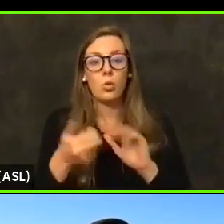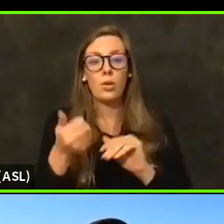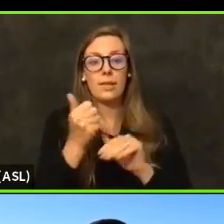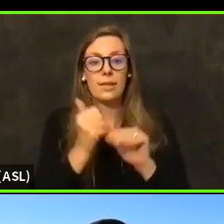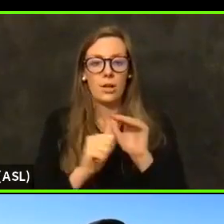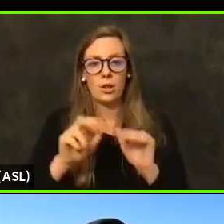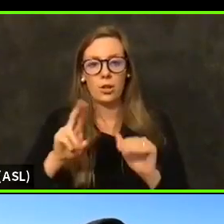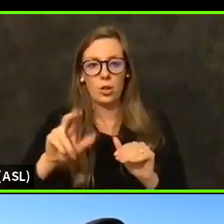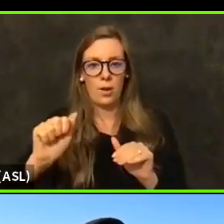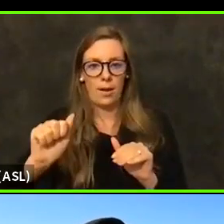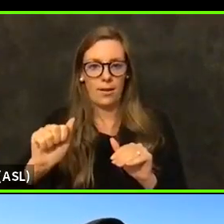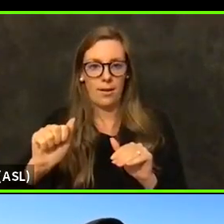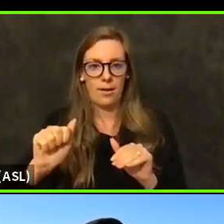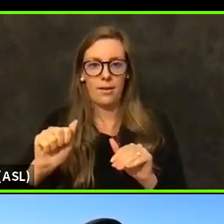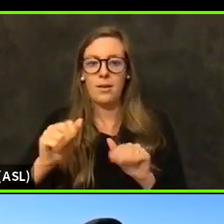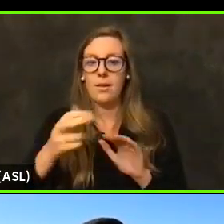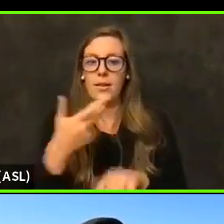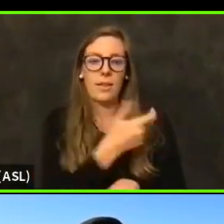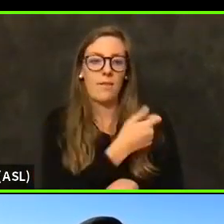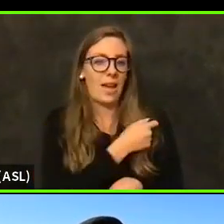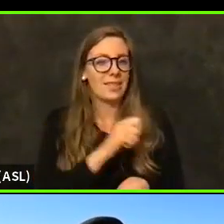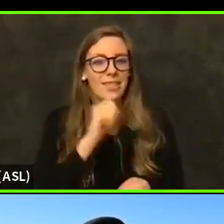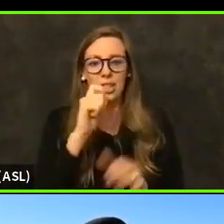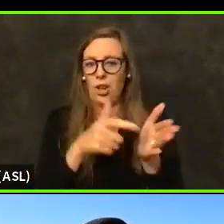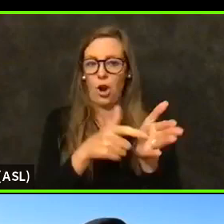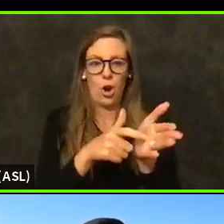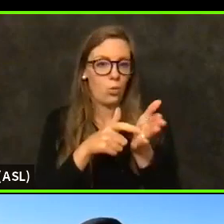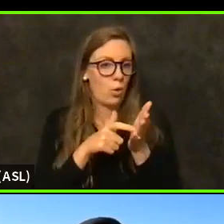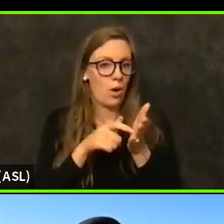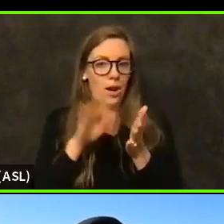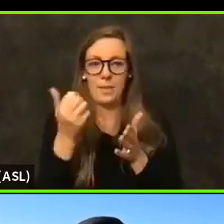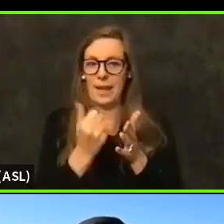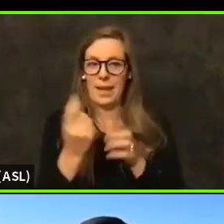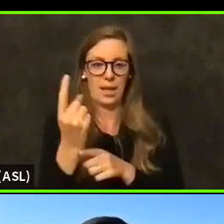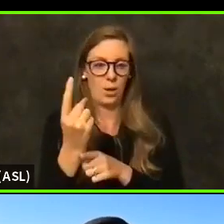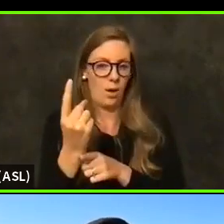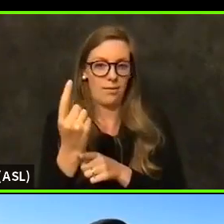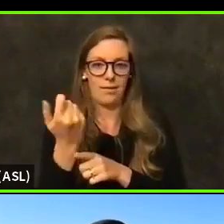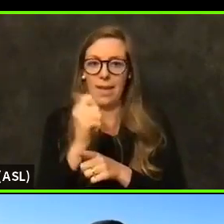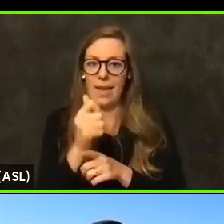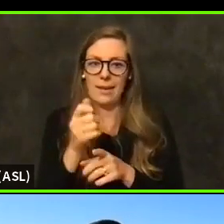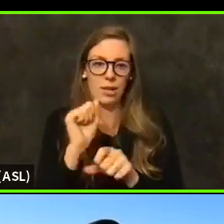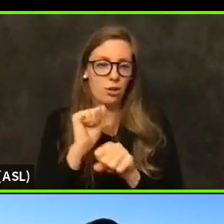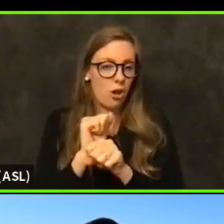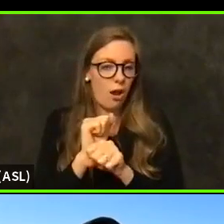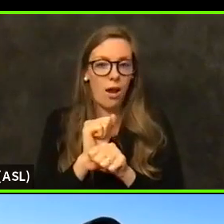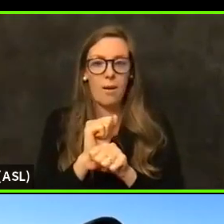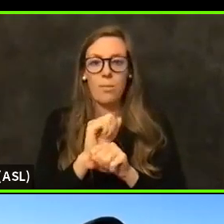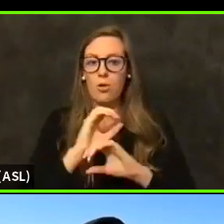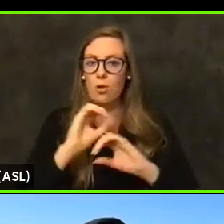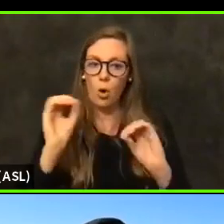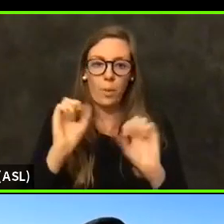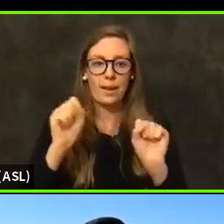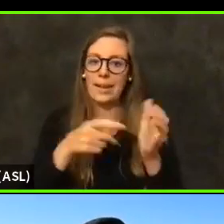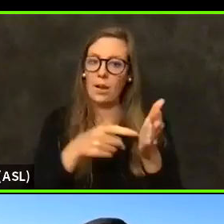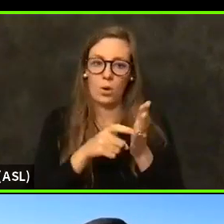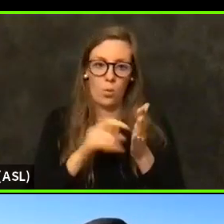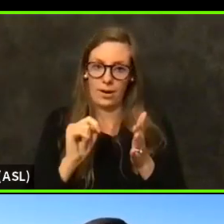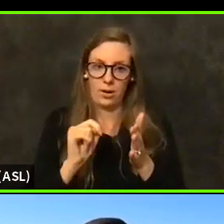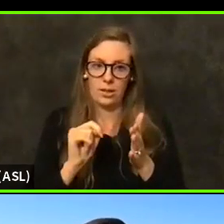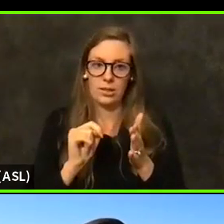the vaccine cannot be required by anyone, by any profession, by any job. It is voluntary.